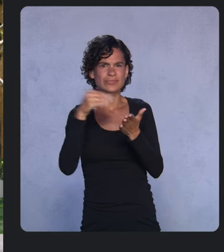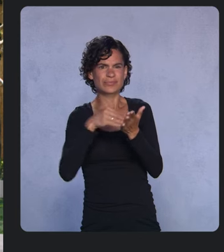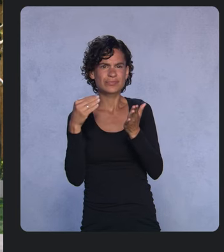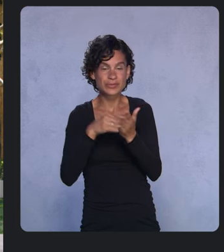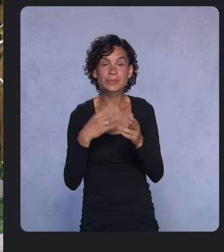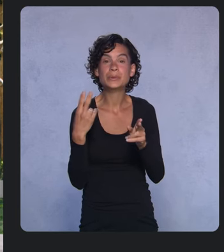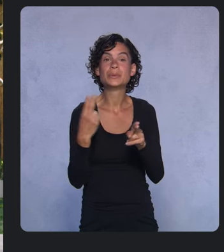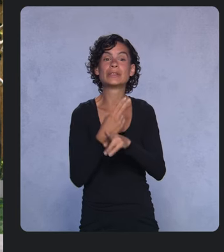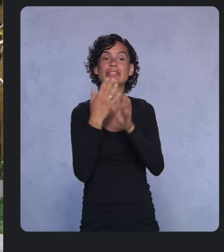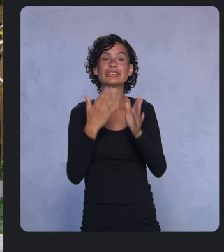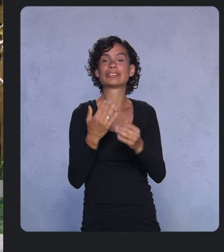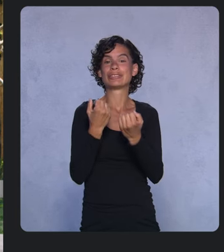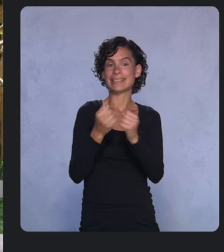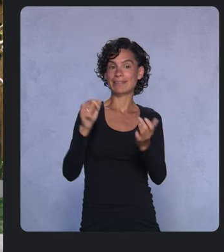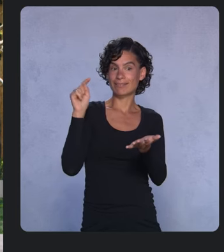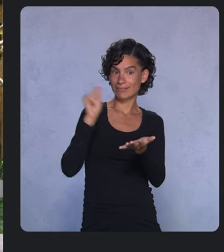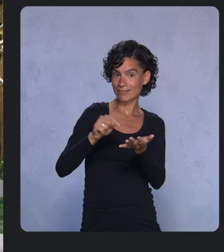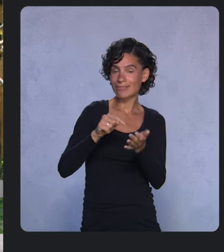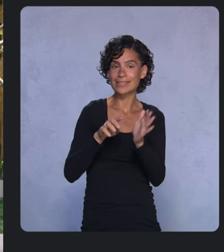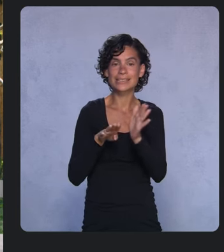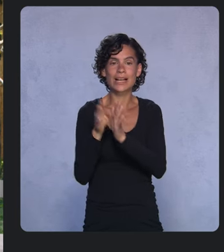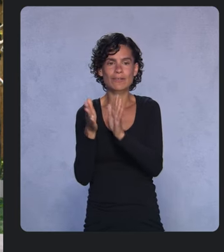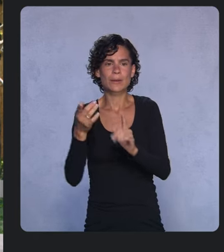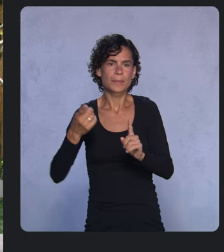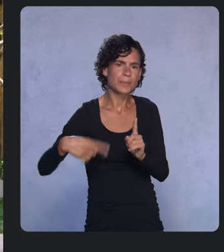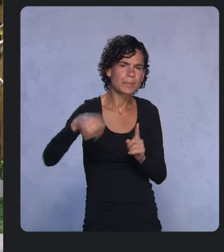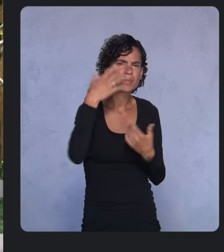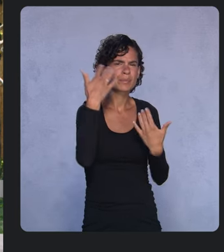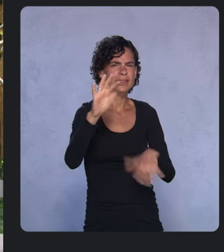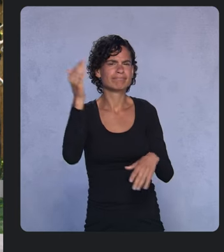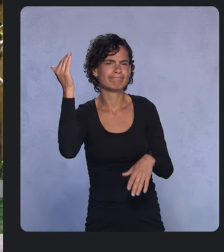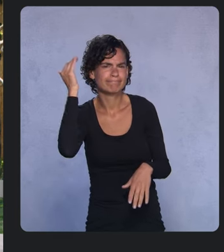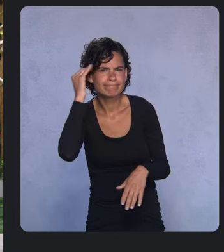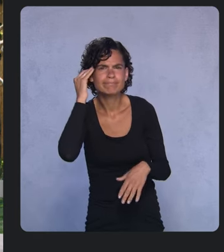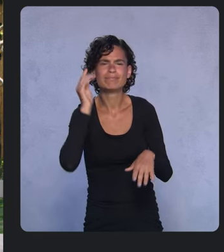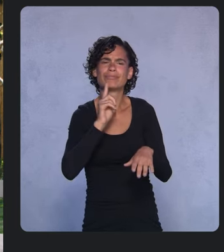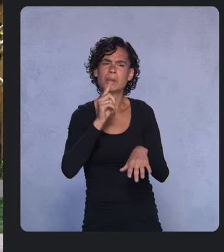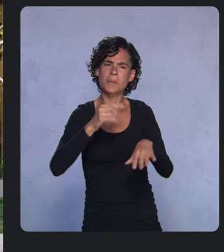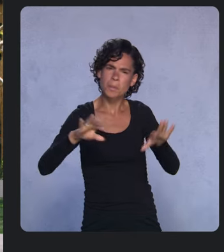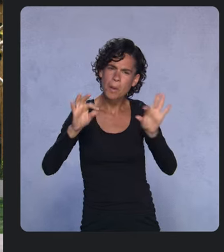As developers, you know it’s crucial that people trust your apps and the platform they’re on.